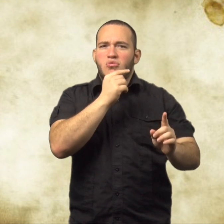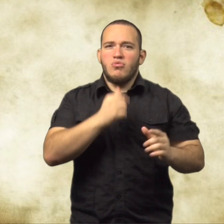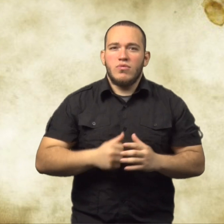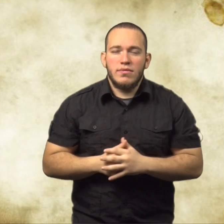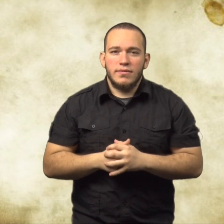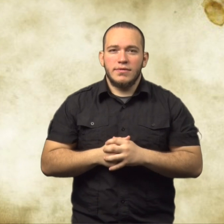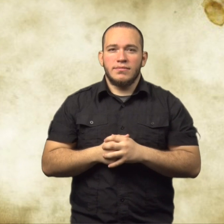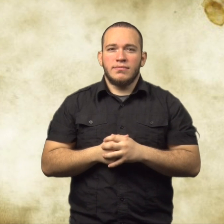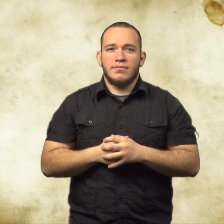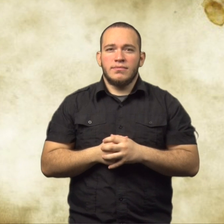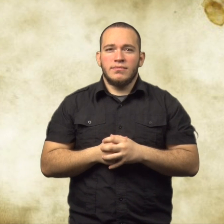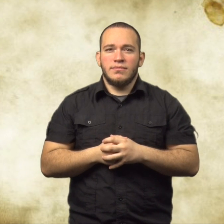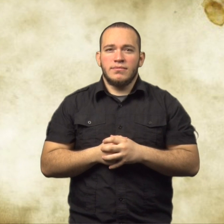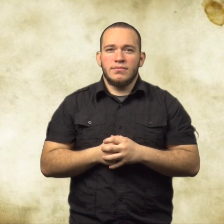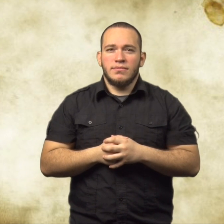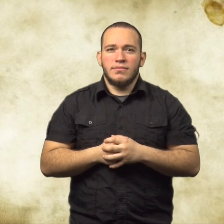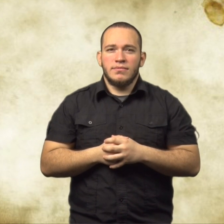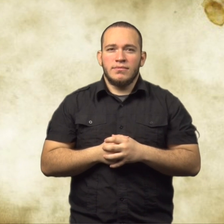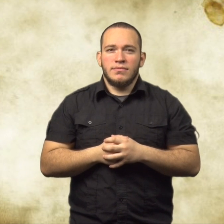Who would you imagine yourself being?